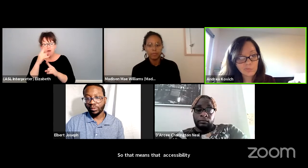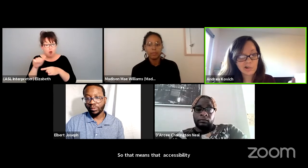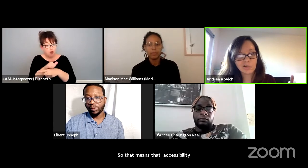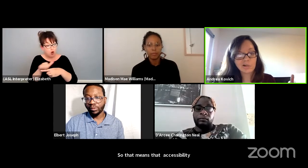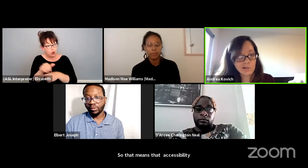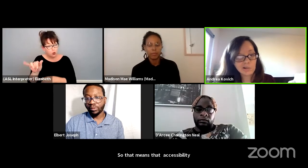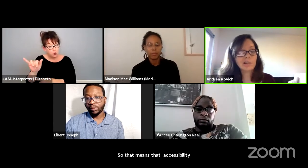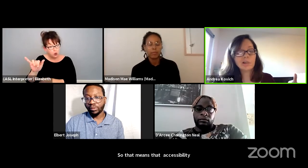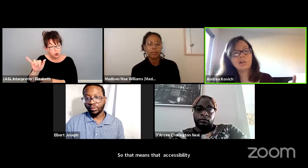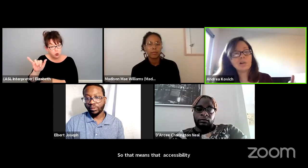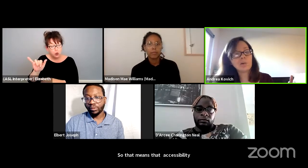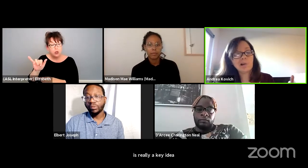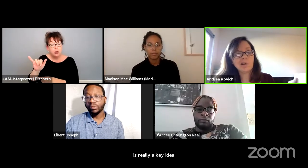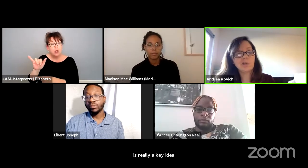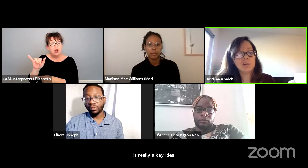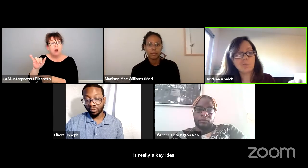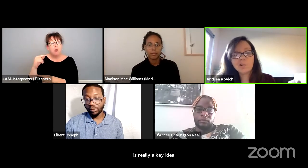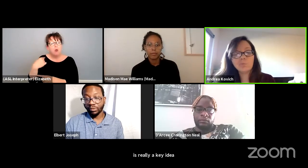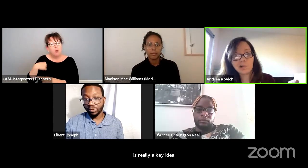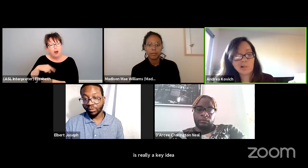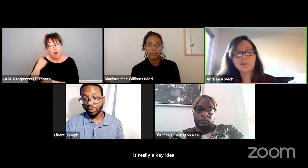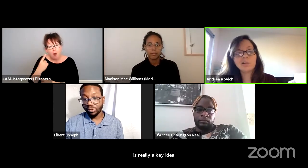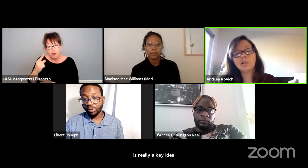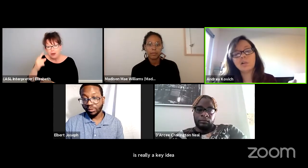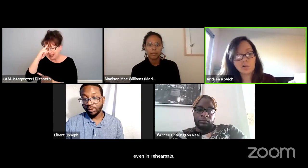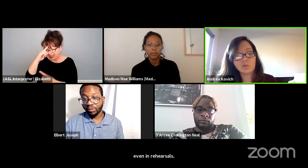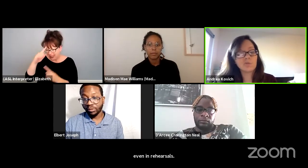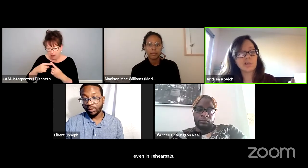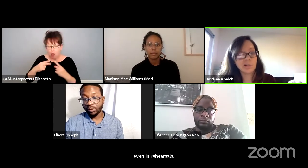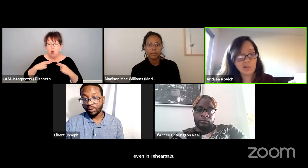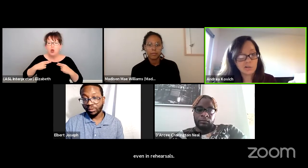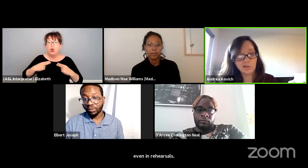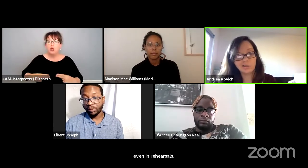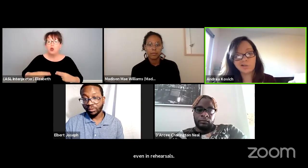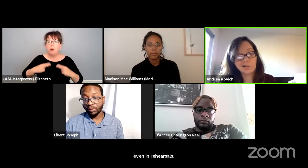We are thinking about human beings in rehearsals.